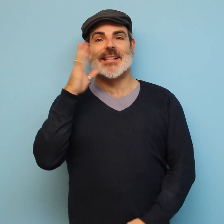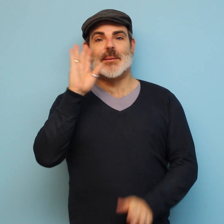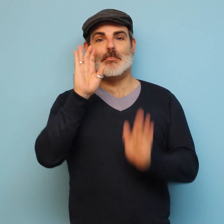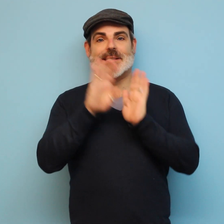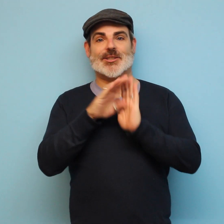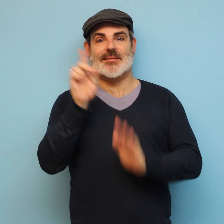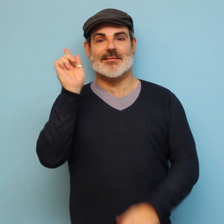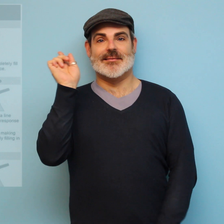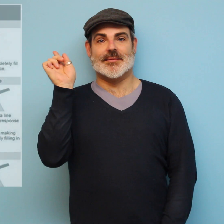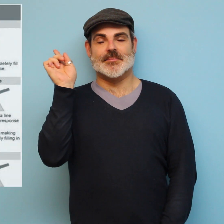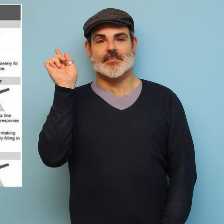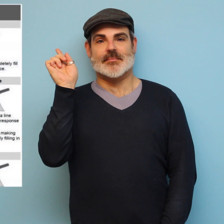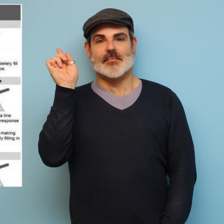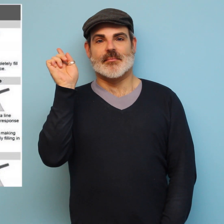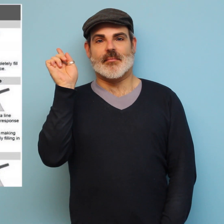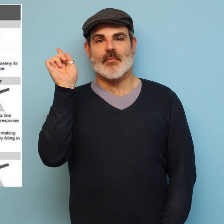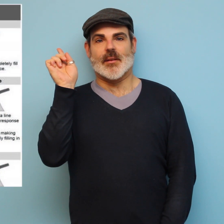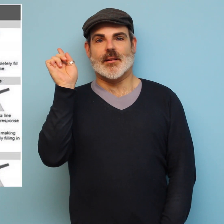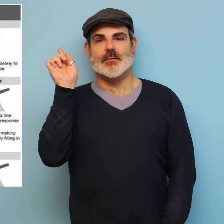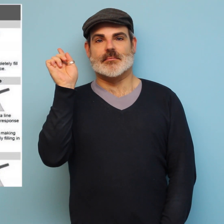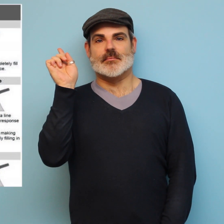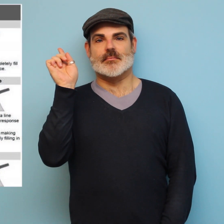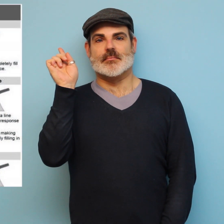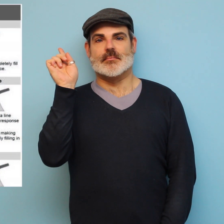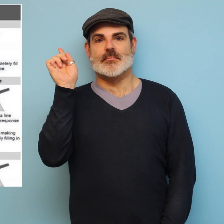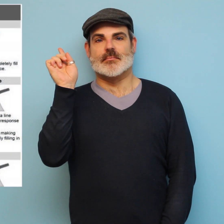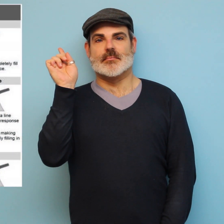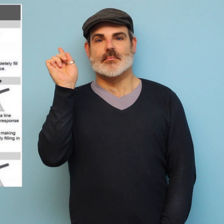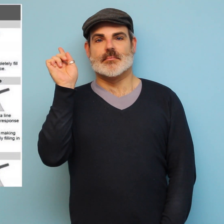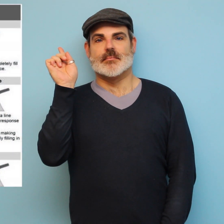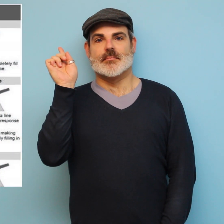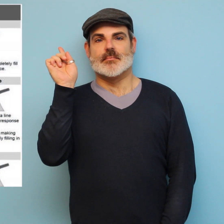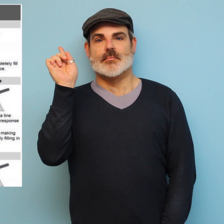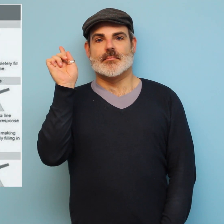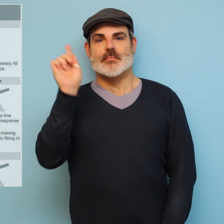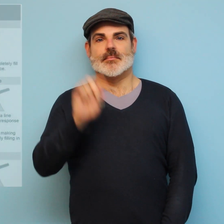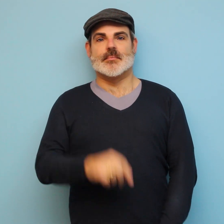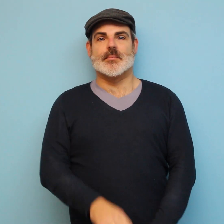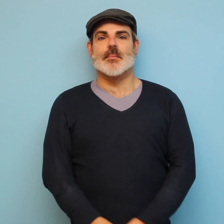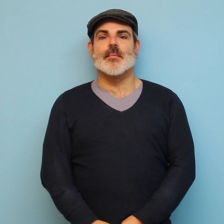See the image to my right for examples.